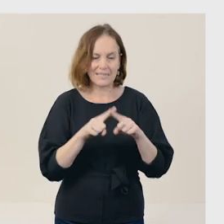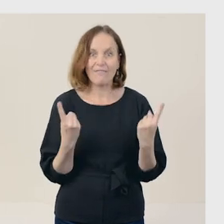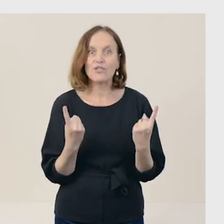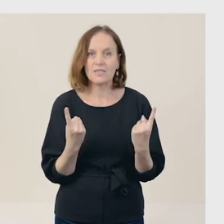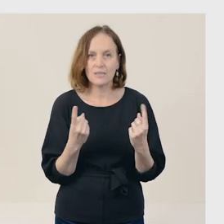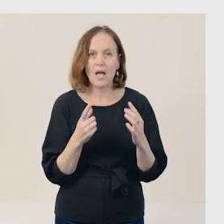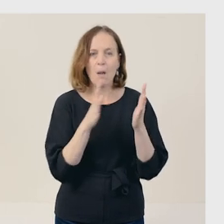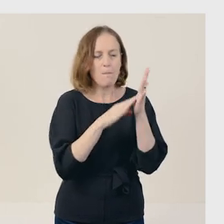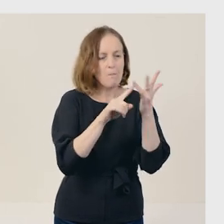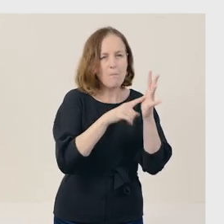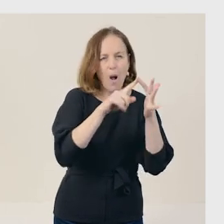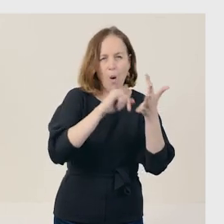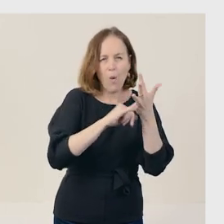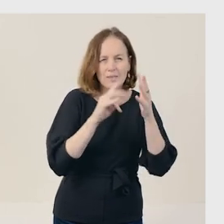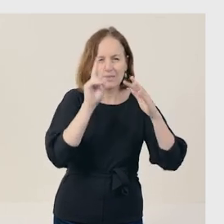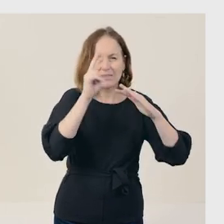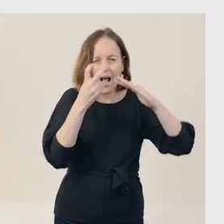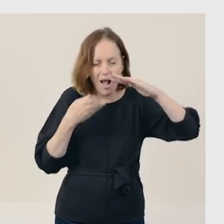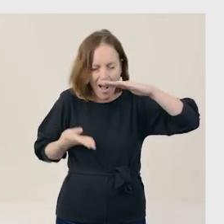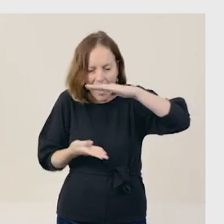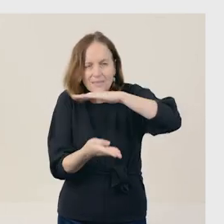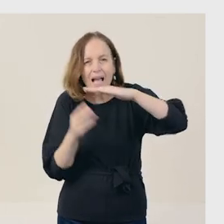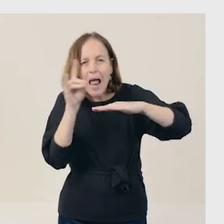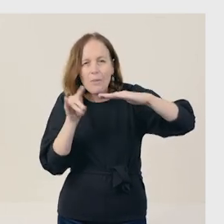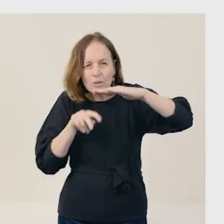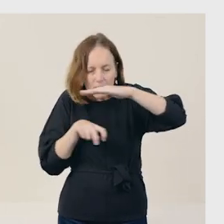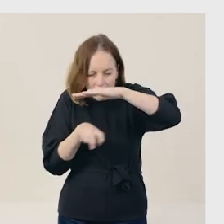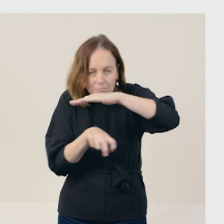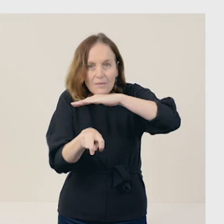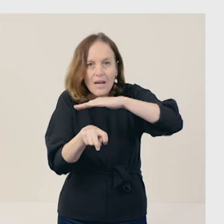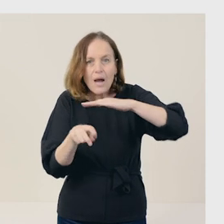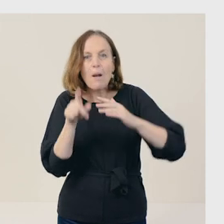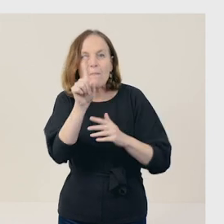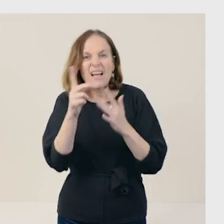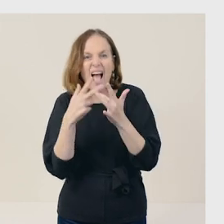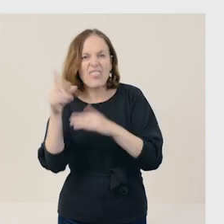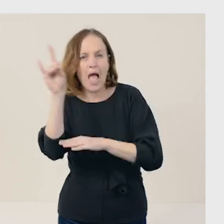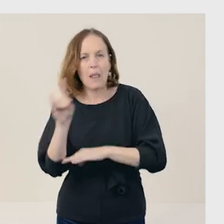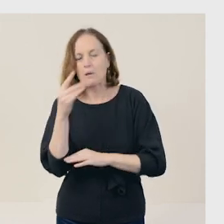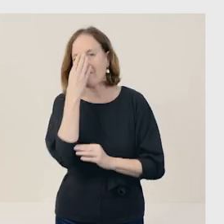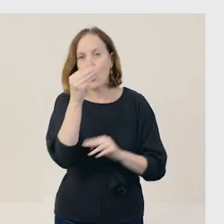Moles spend their entire lives underground, but other animals, like the fox and the rabbit,